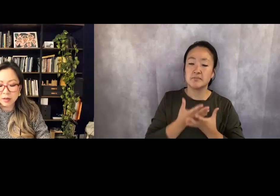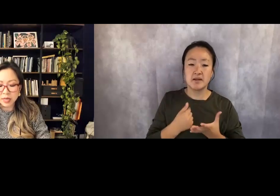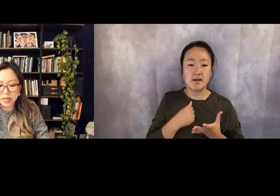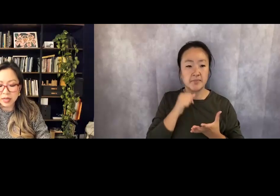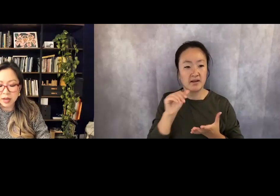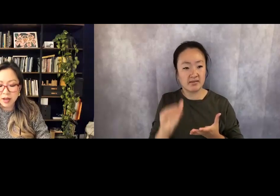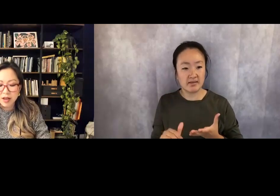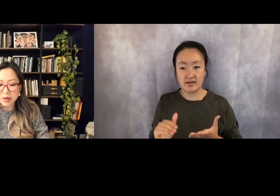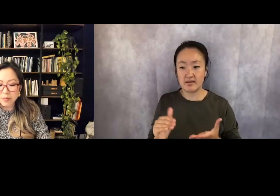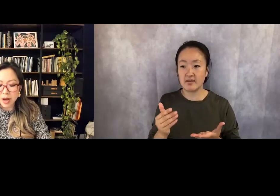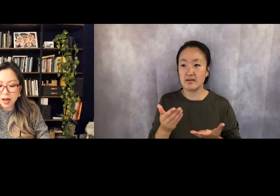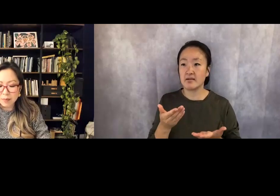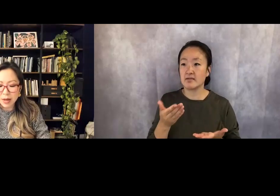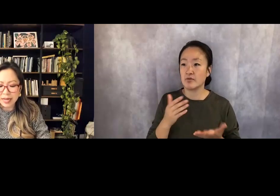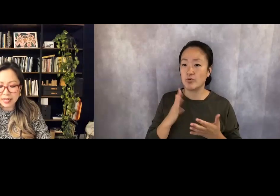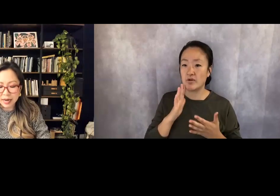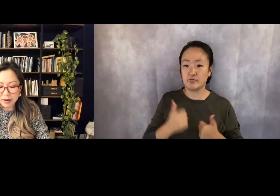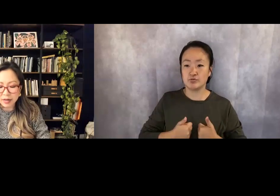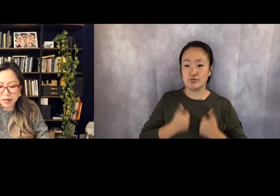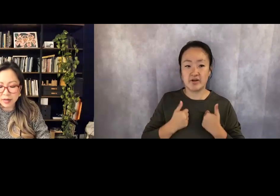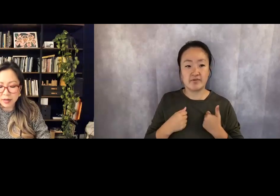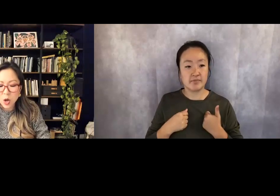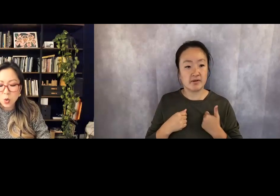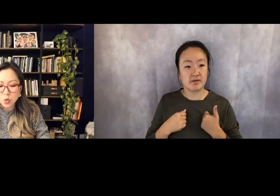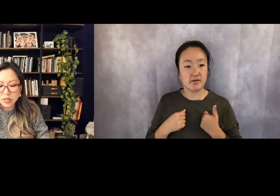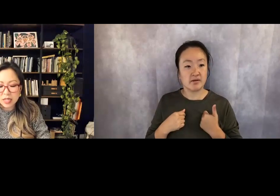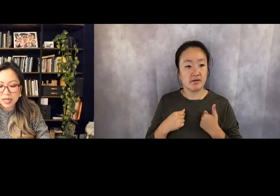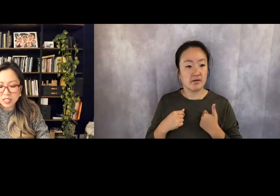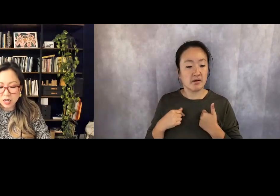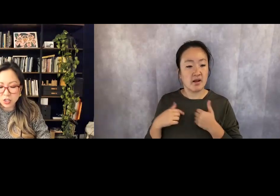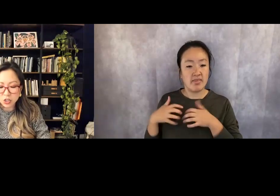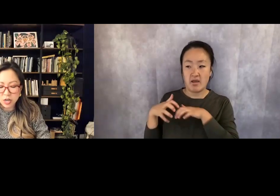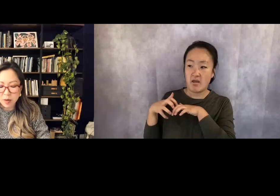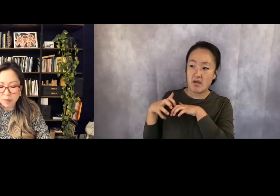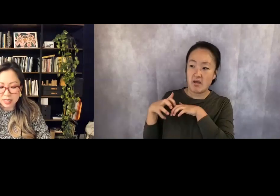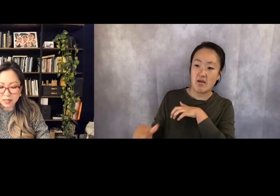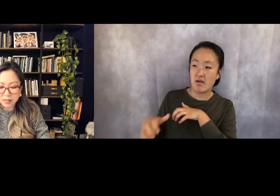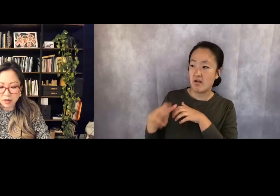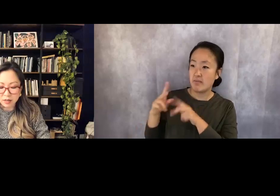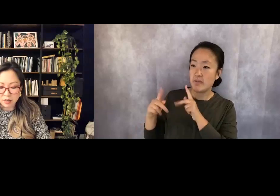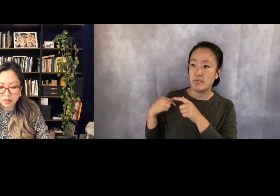Tell me the mob I inherited will not touch my son.